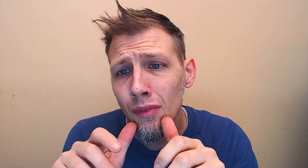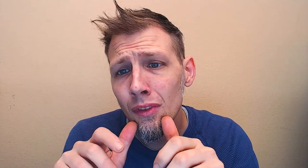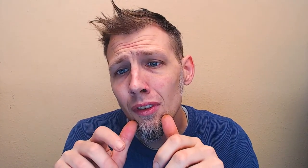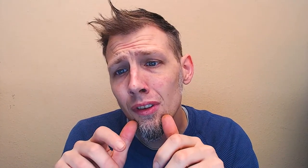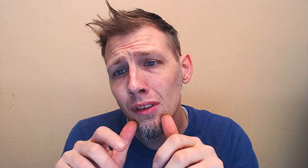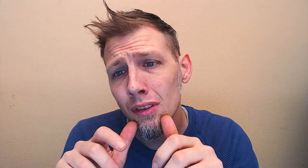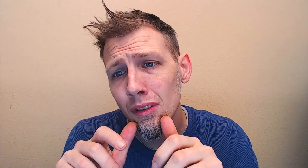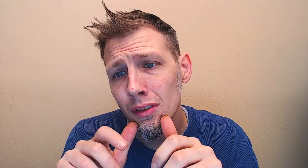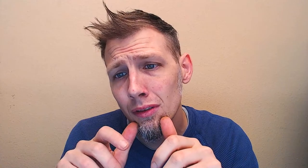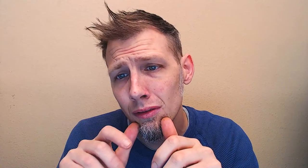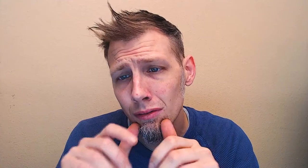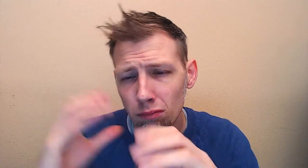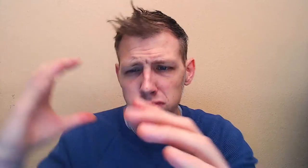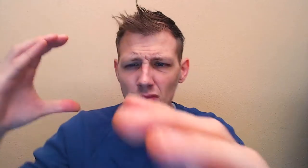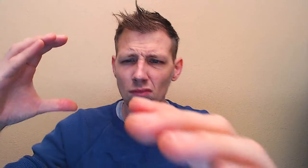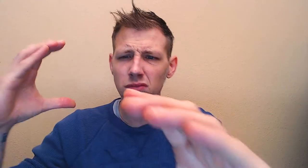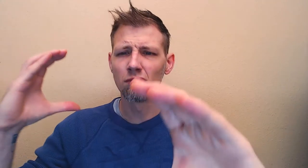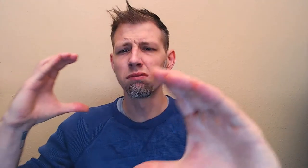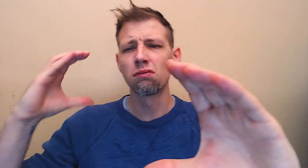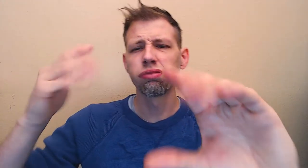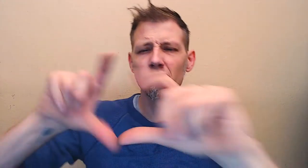Ohh... (rumbling)